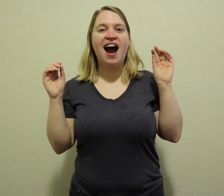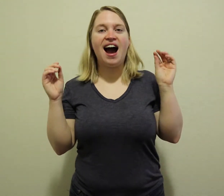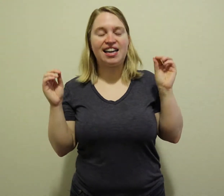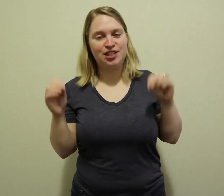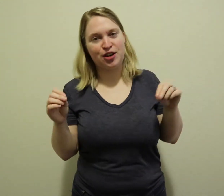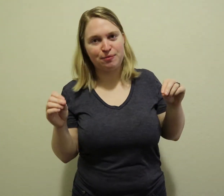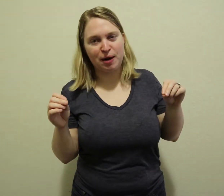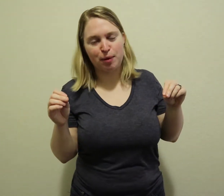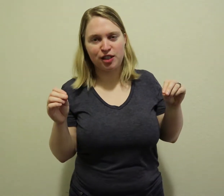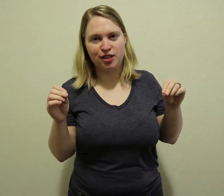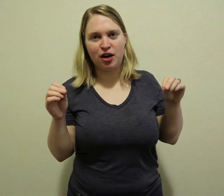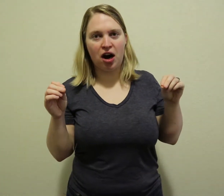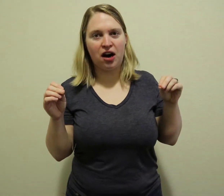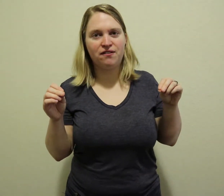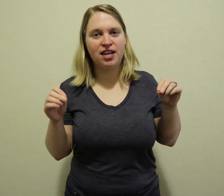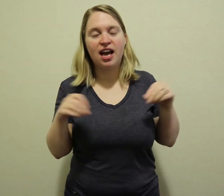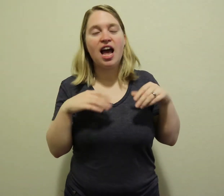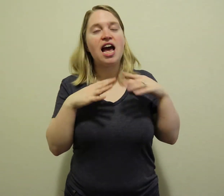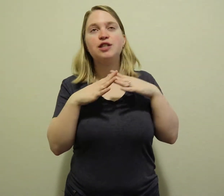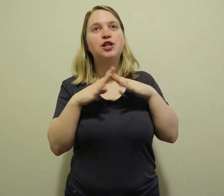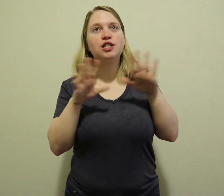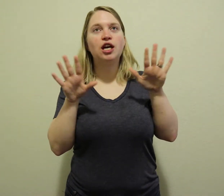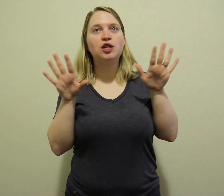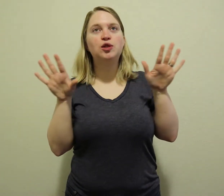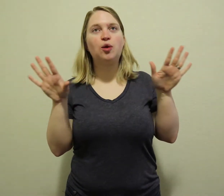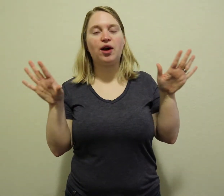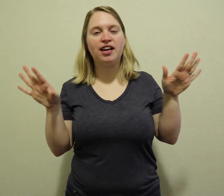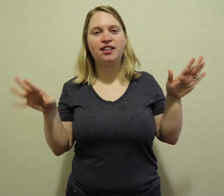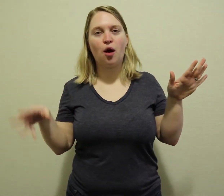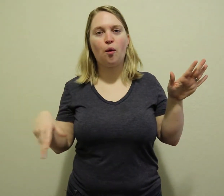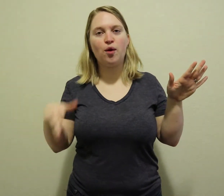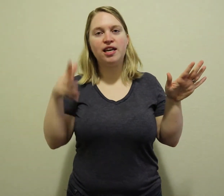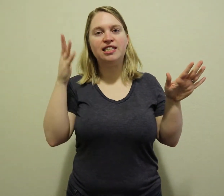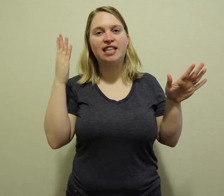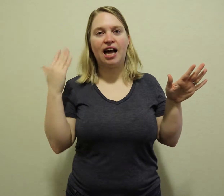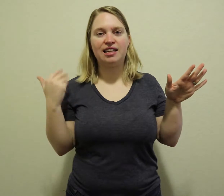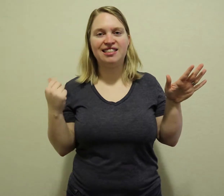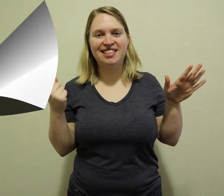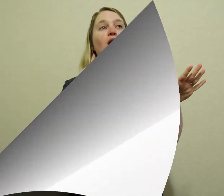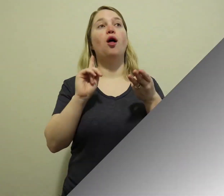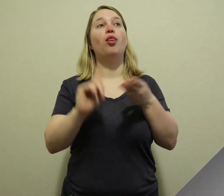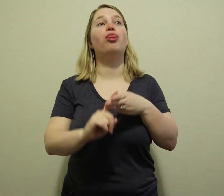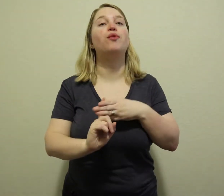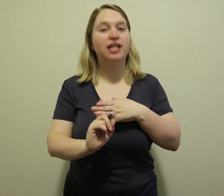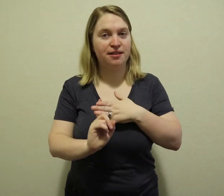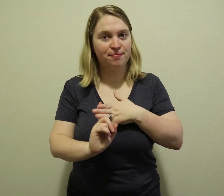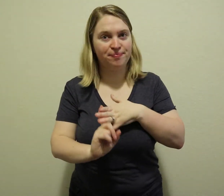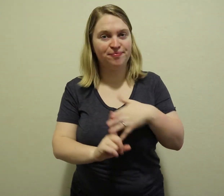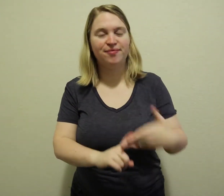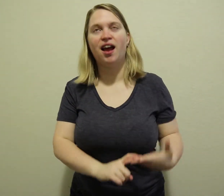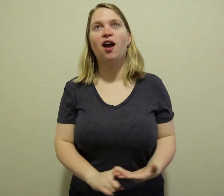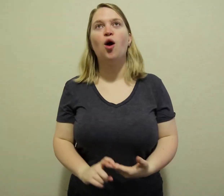I turn my processor off and just enjoy it in silence Three